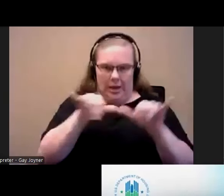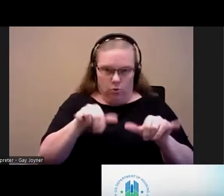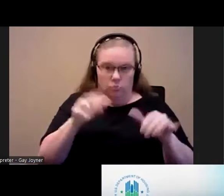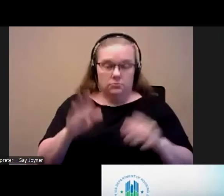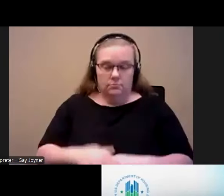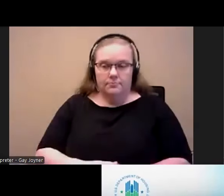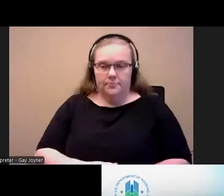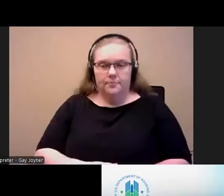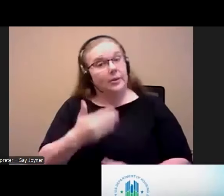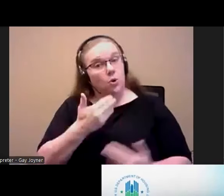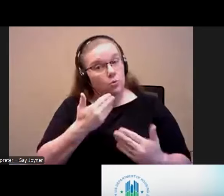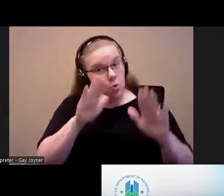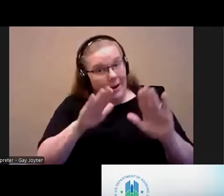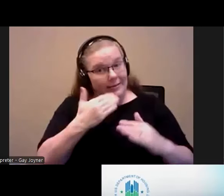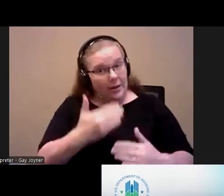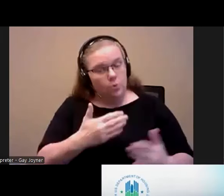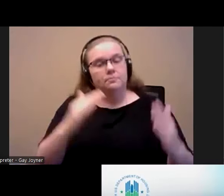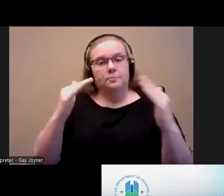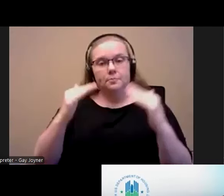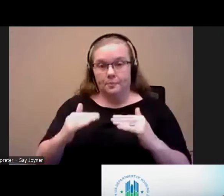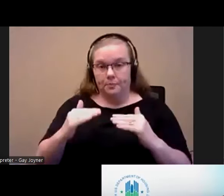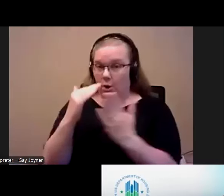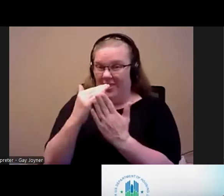Thank you. Are there lists with organizations